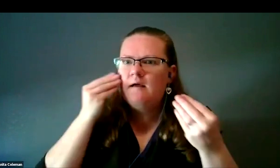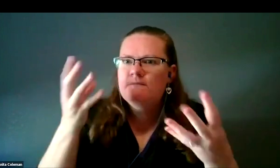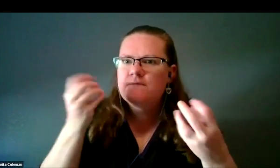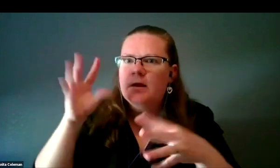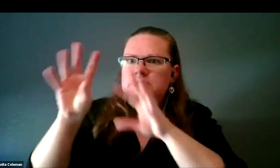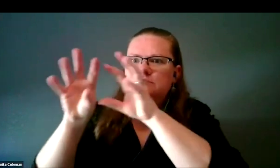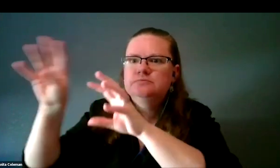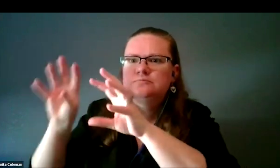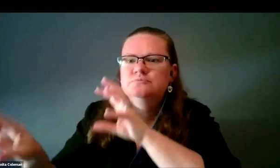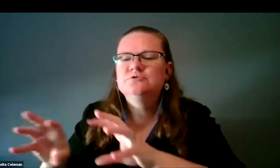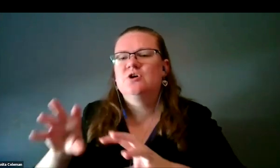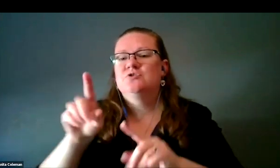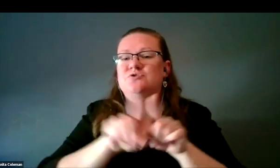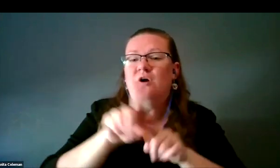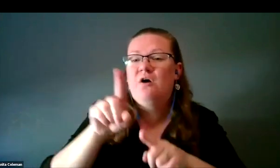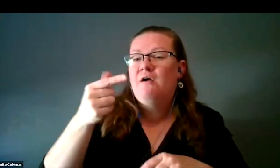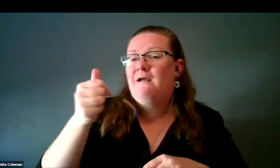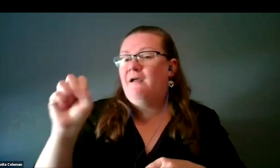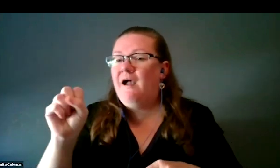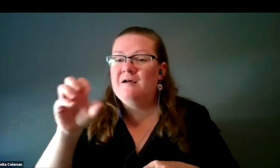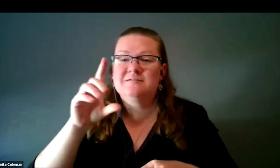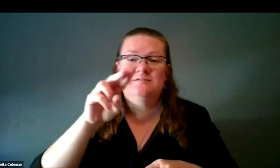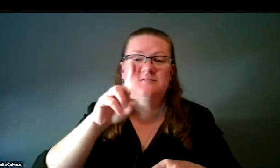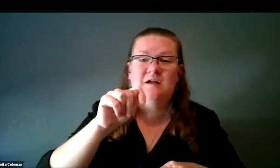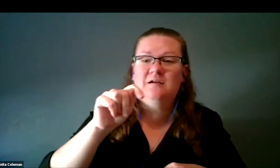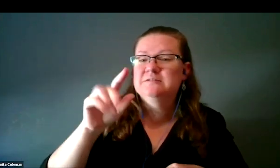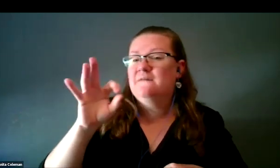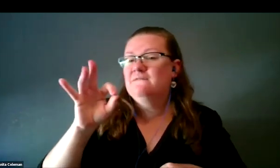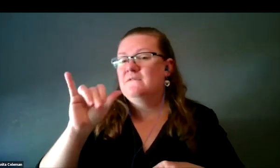of stuff going on, stars, gas, dust, filaments, bow shocks.